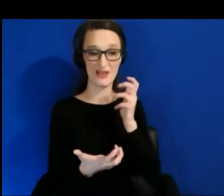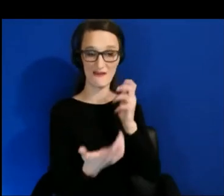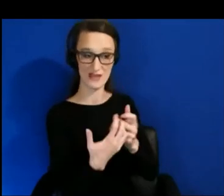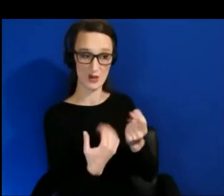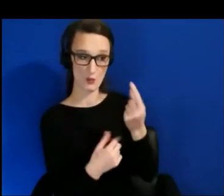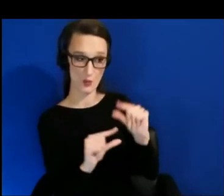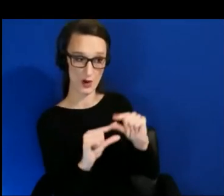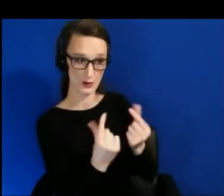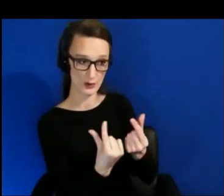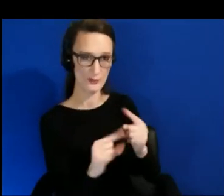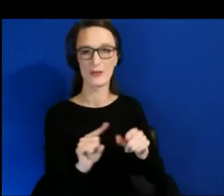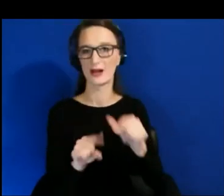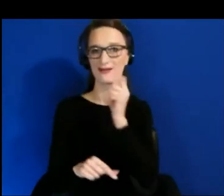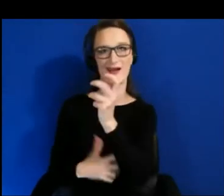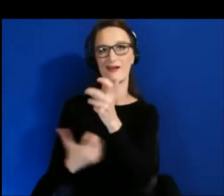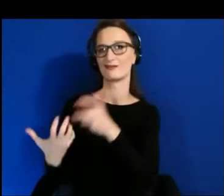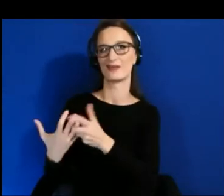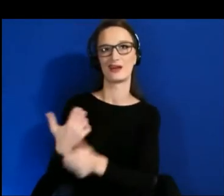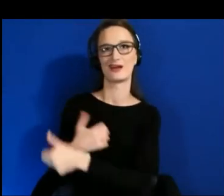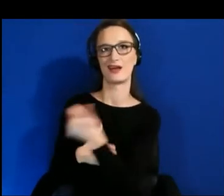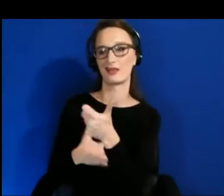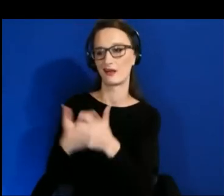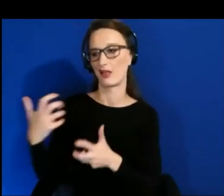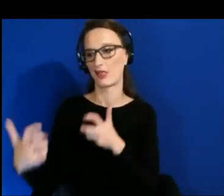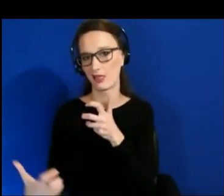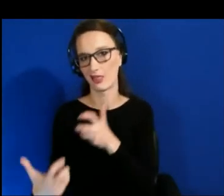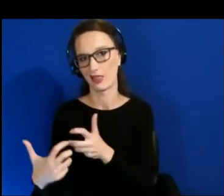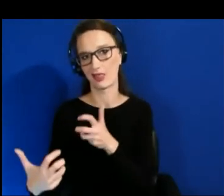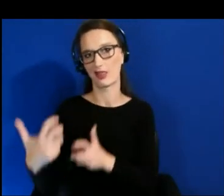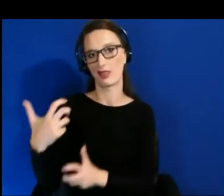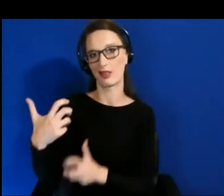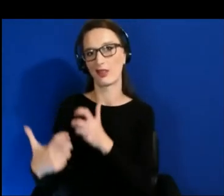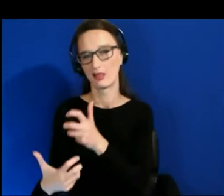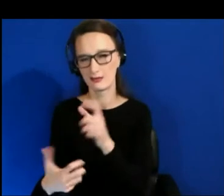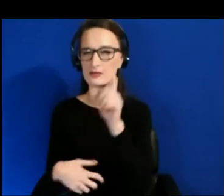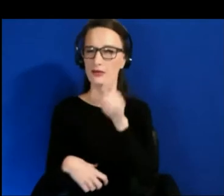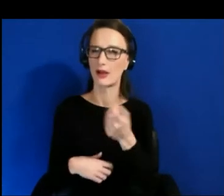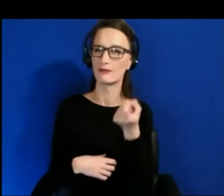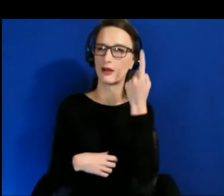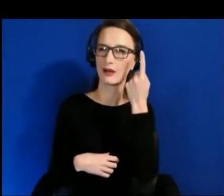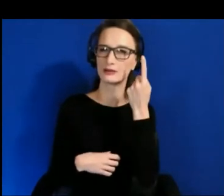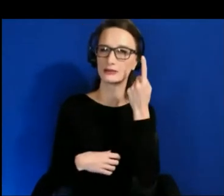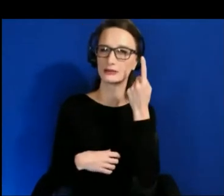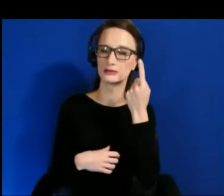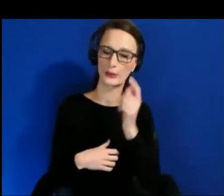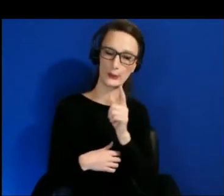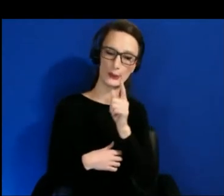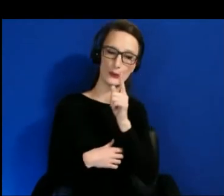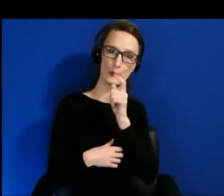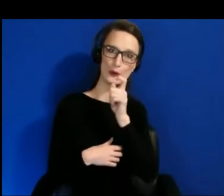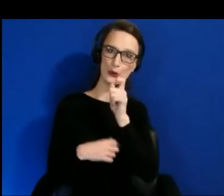for all audiences. So you have to understand who you're trying to target and how they're going to be able